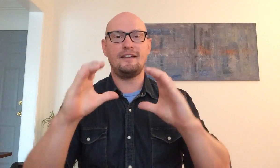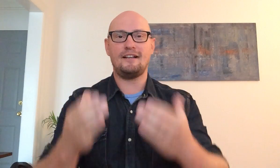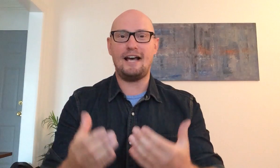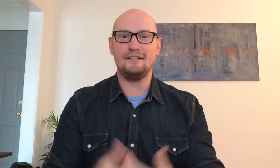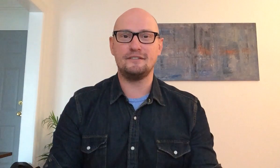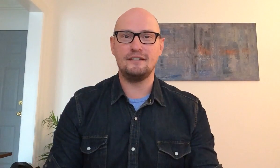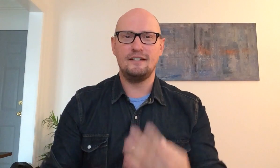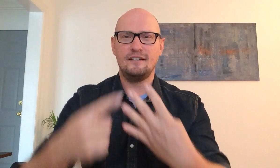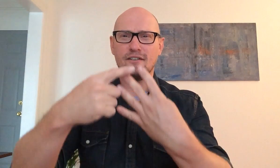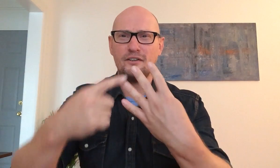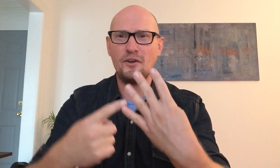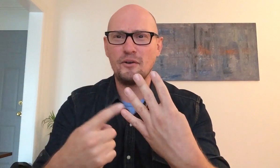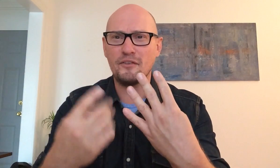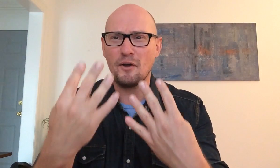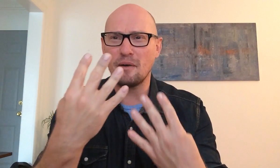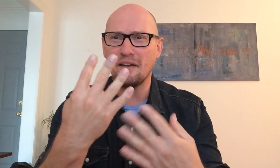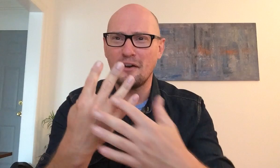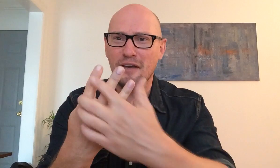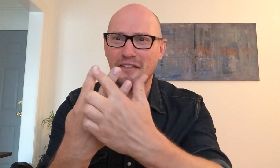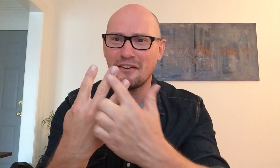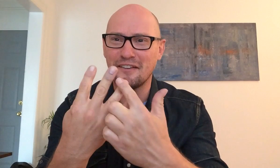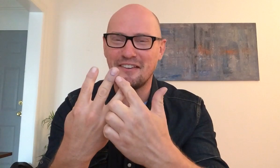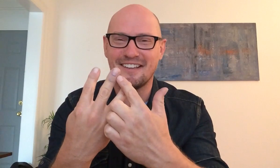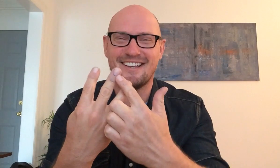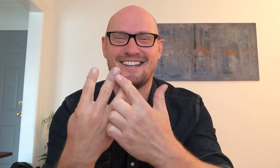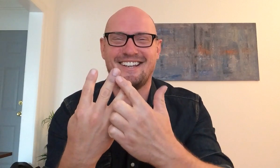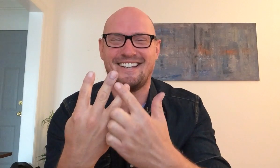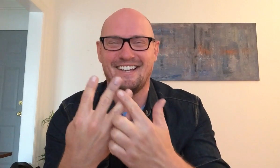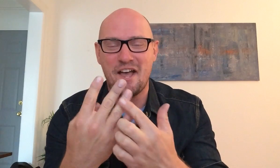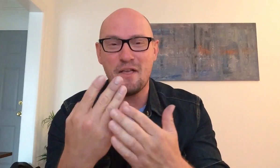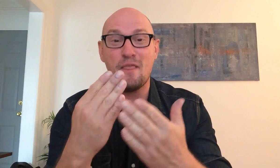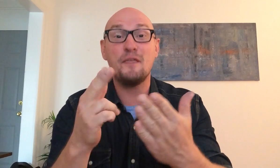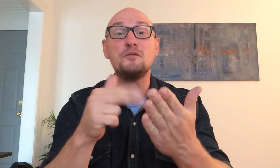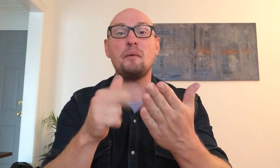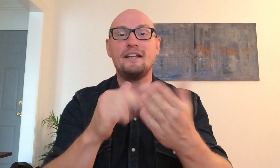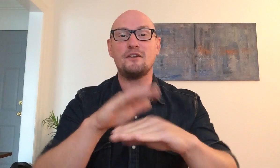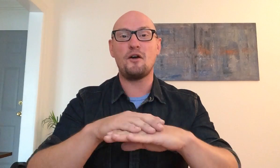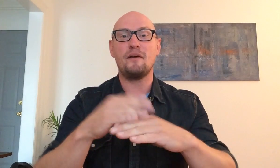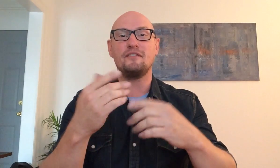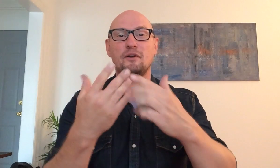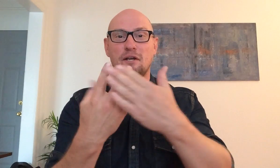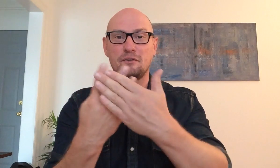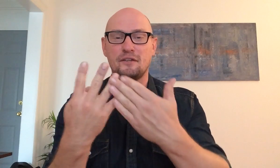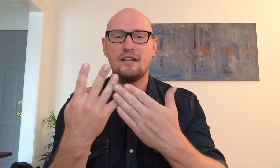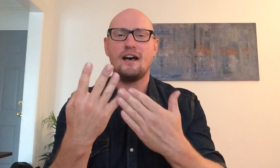class you're going to notice on my oh yeah there it is that there's paint on my fingernails